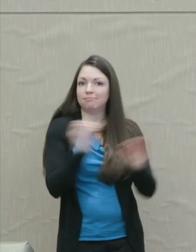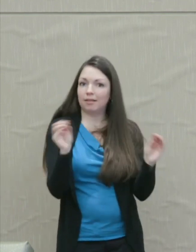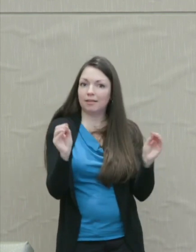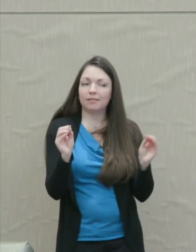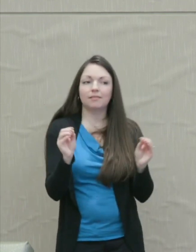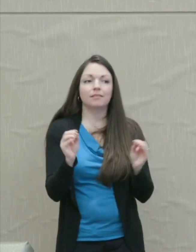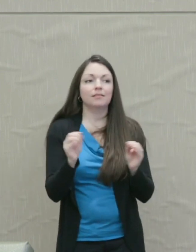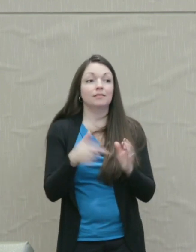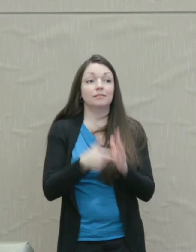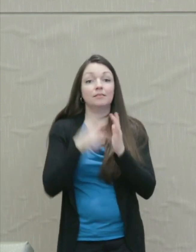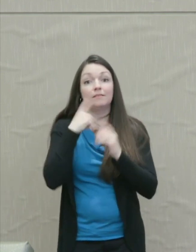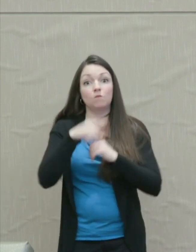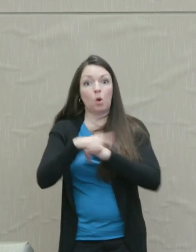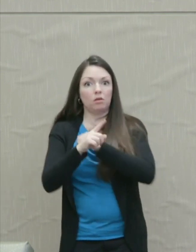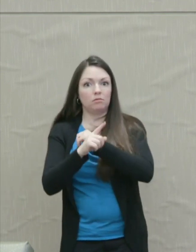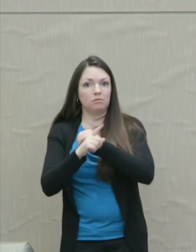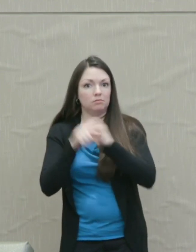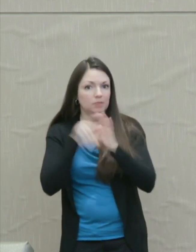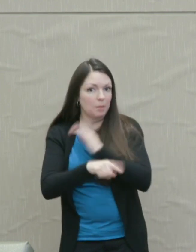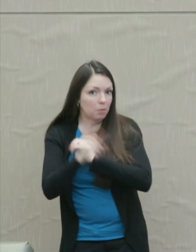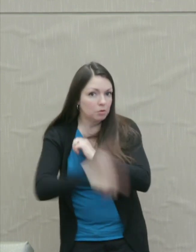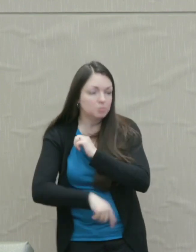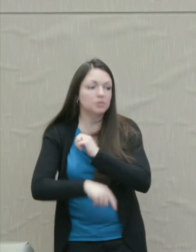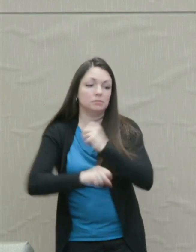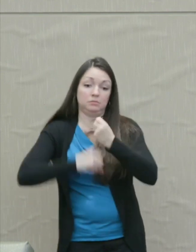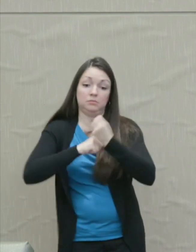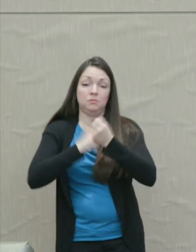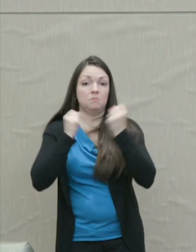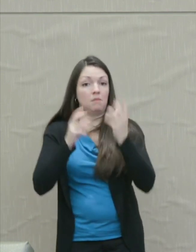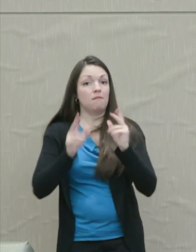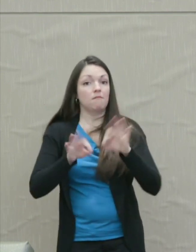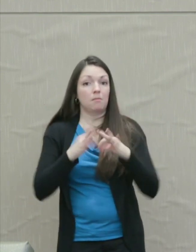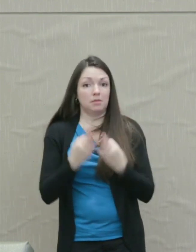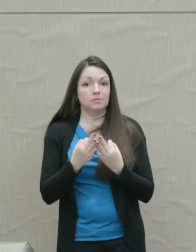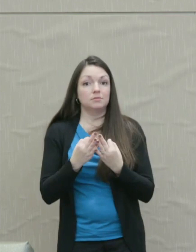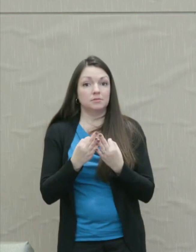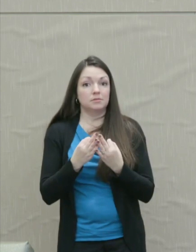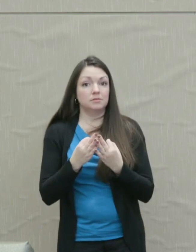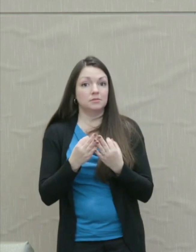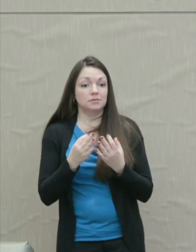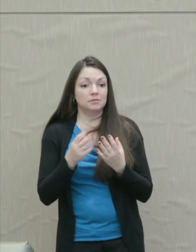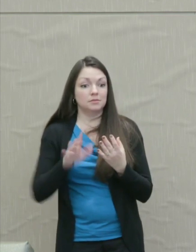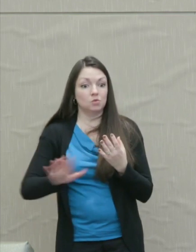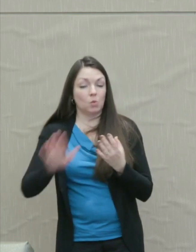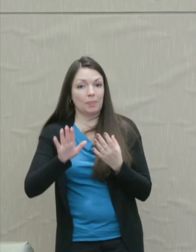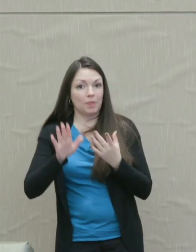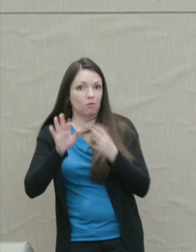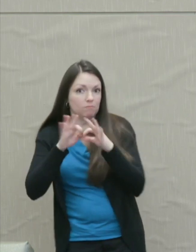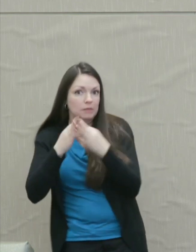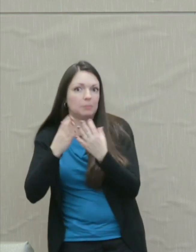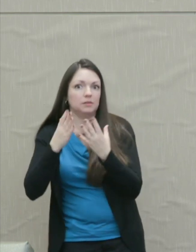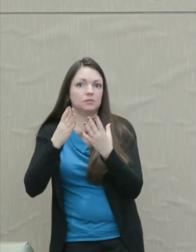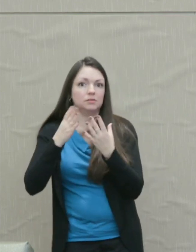punishment is endorsed by many families of victims as if it did somehow set the world to rights.